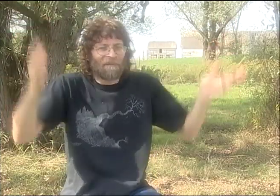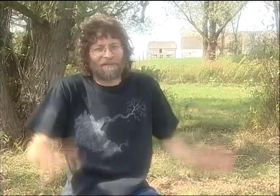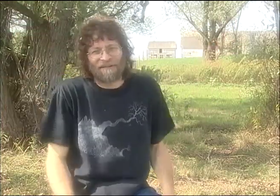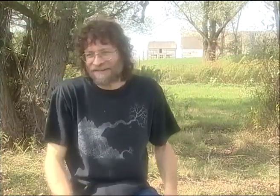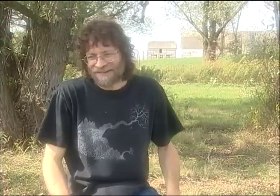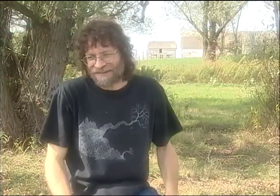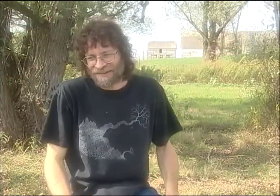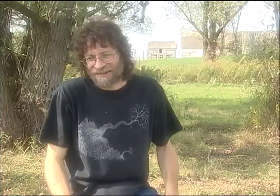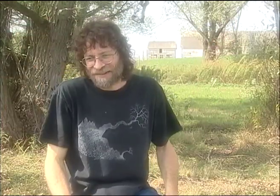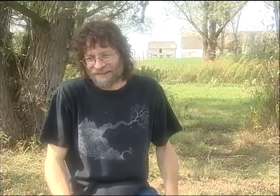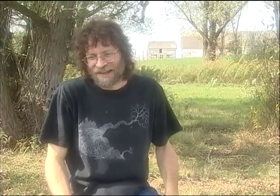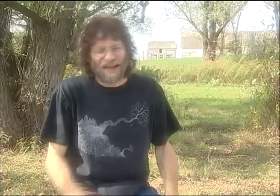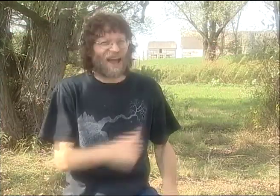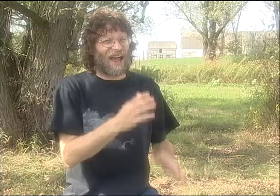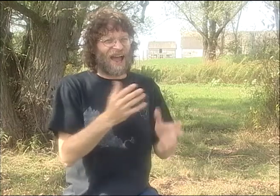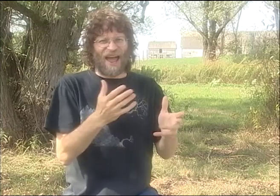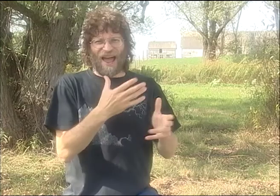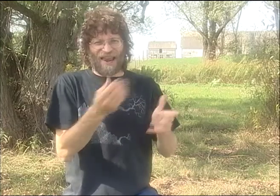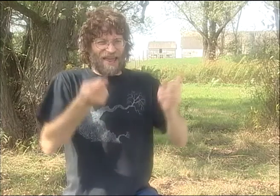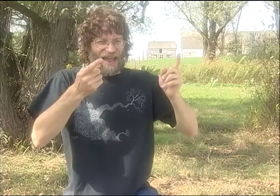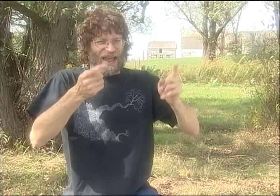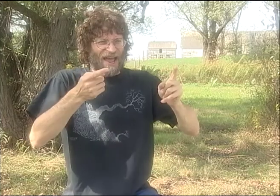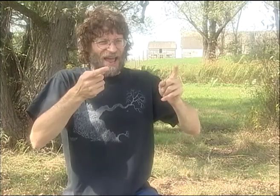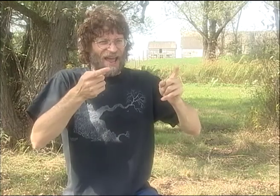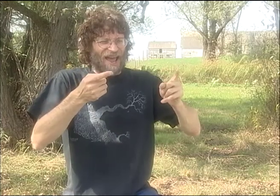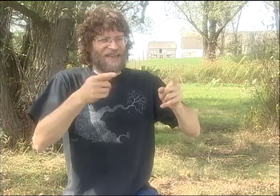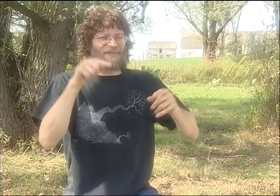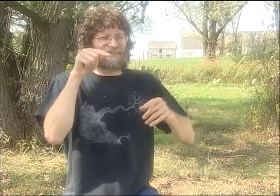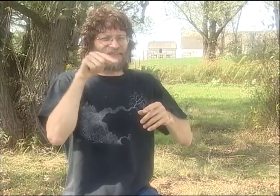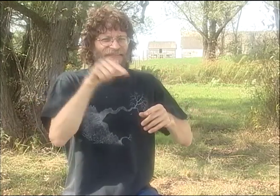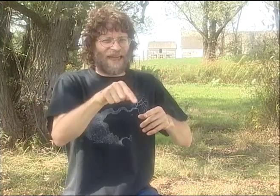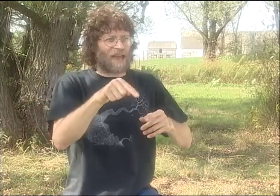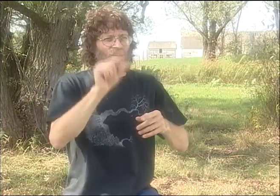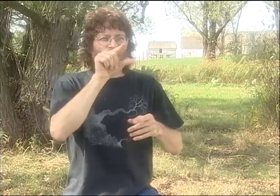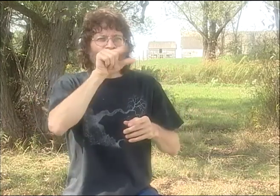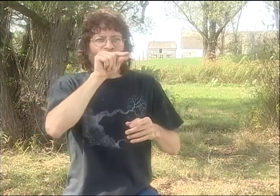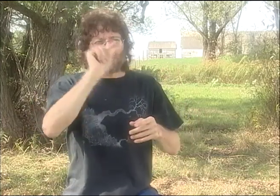NO IDEA. DEBBIE, TOO. WHY? WHO KNOWS. WE JUST HAD THIS CONNECTION.